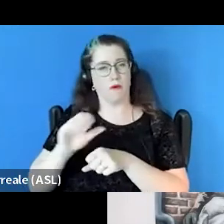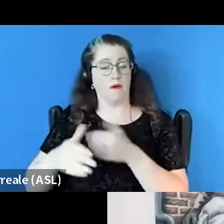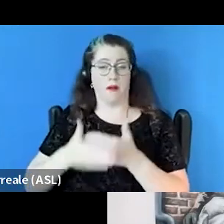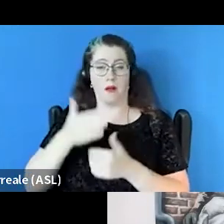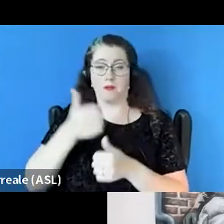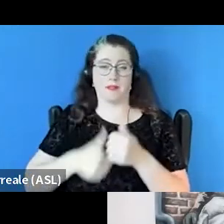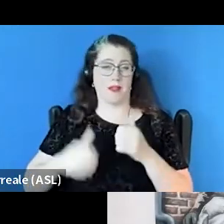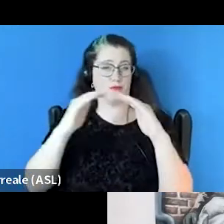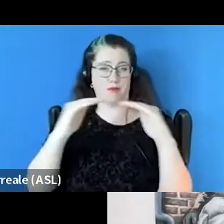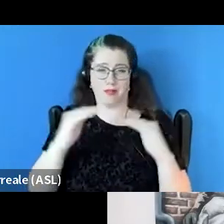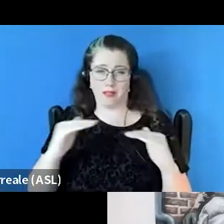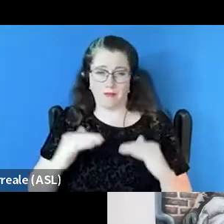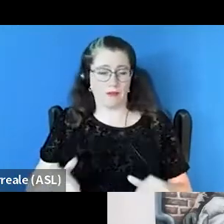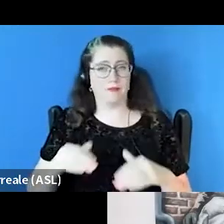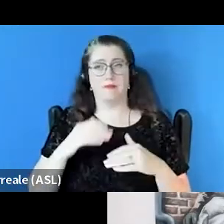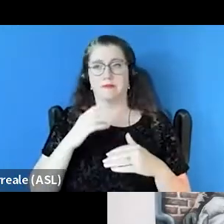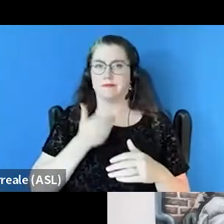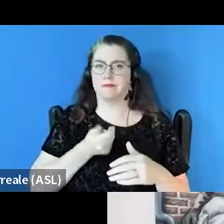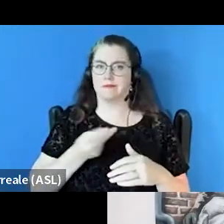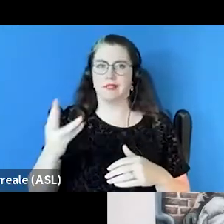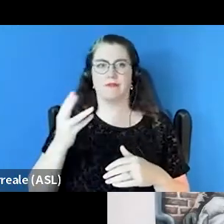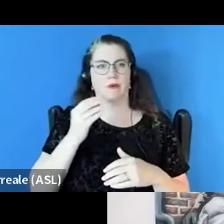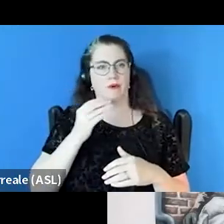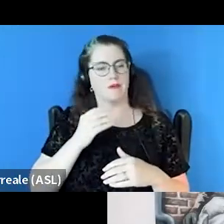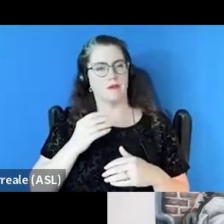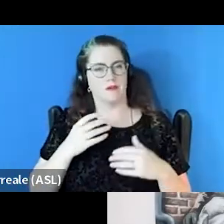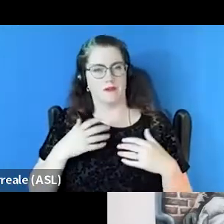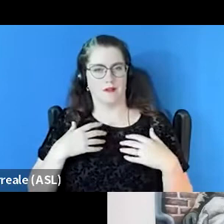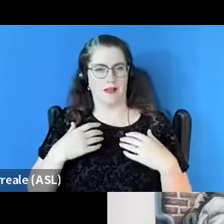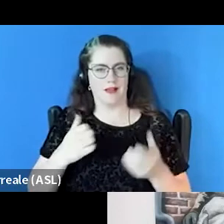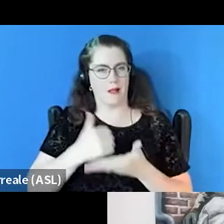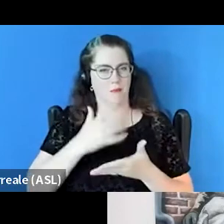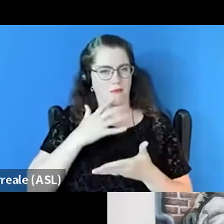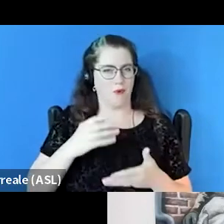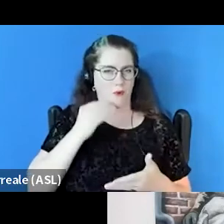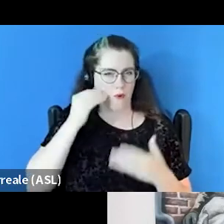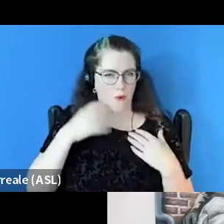worked several Healthcare for the Homeless projects, including in Orlando, Florida,